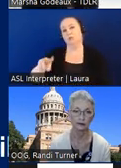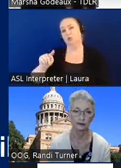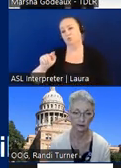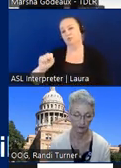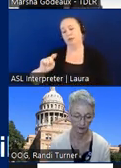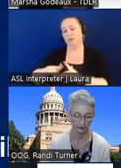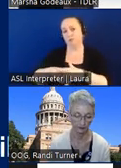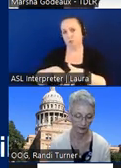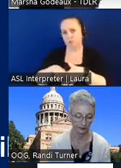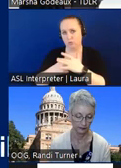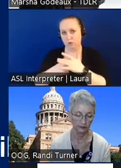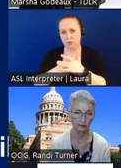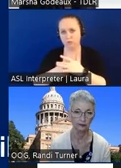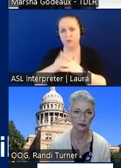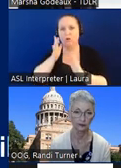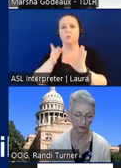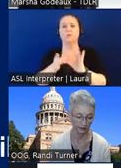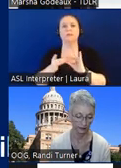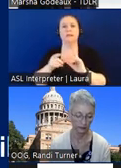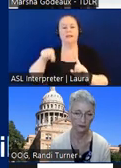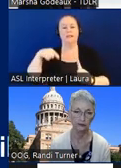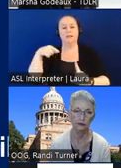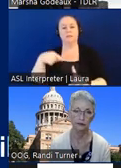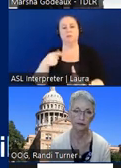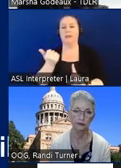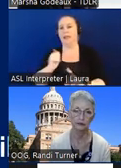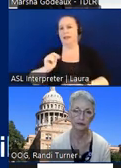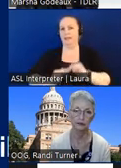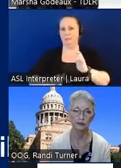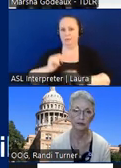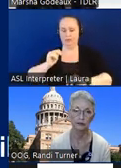it'll say at this point any building constructed from this point forward